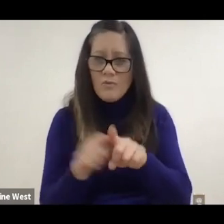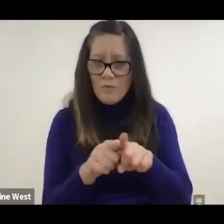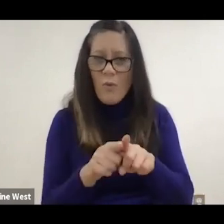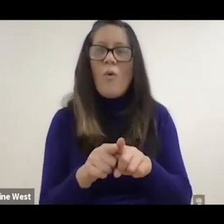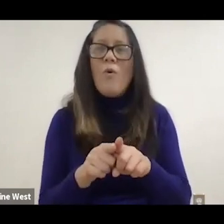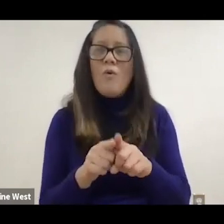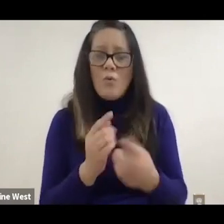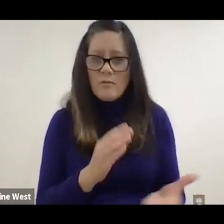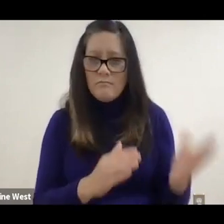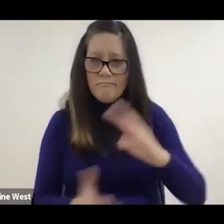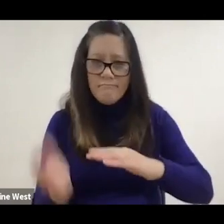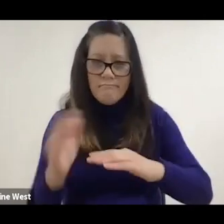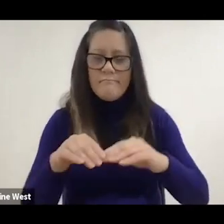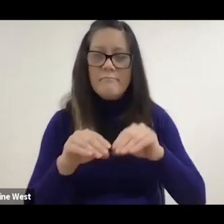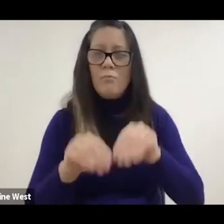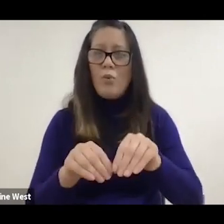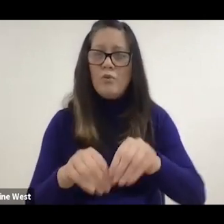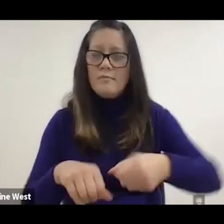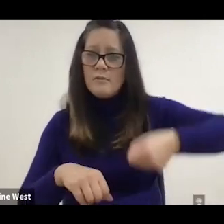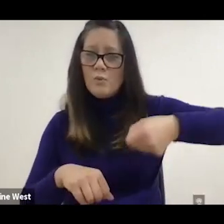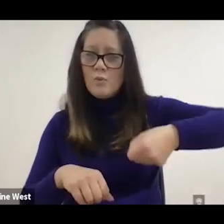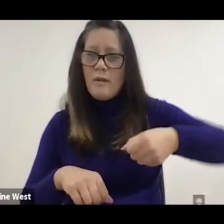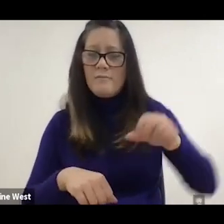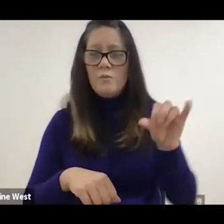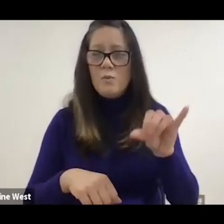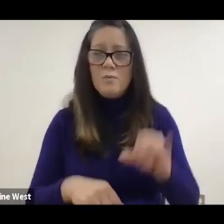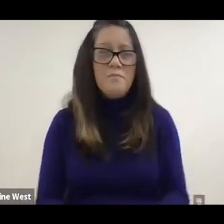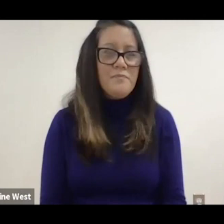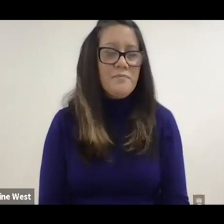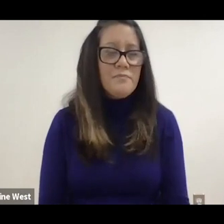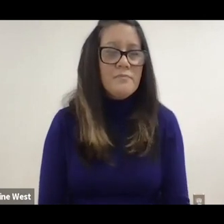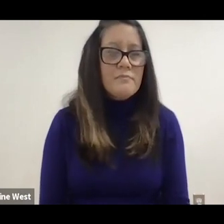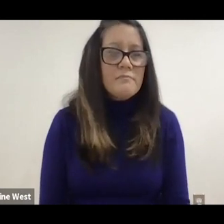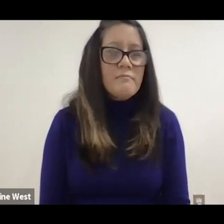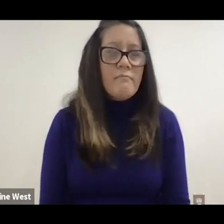Is that way as well.